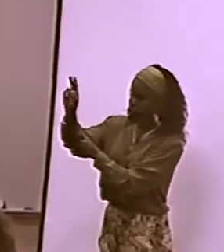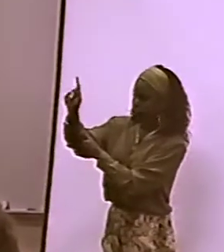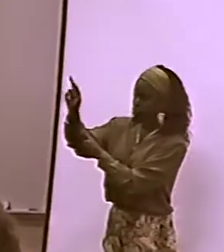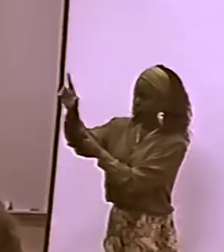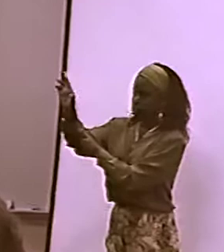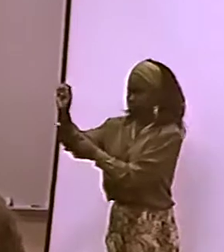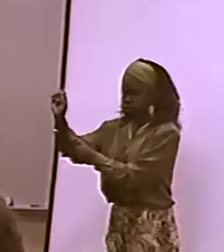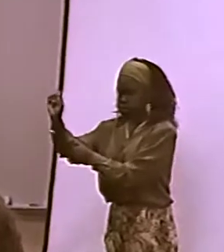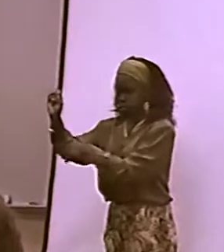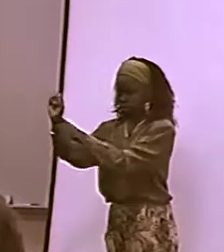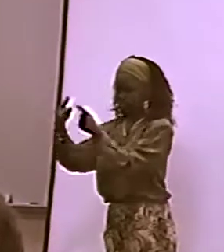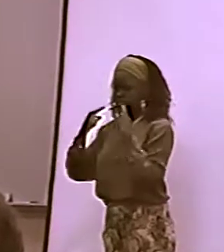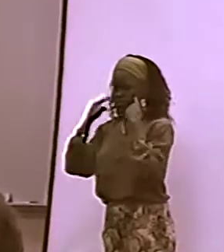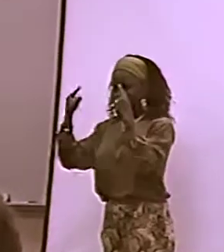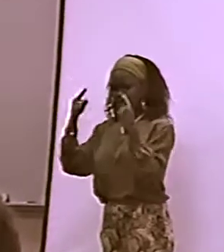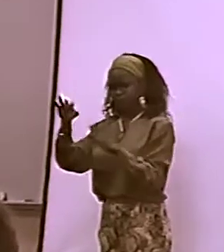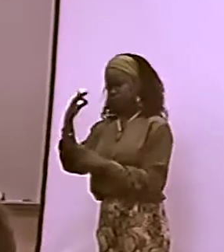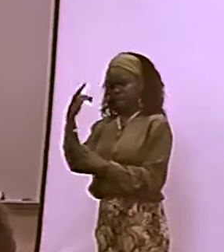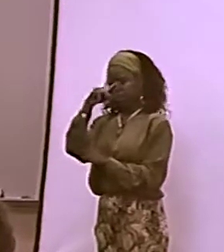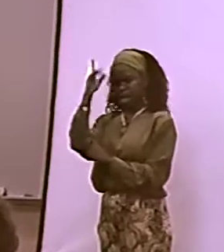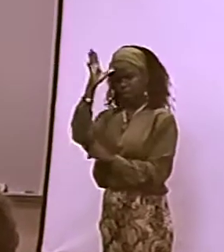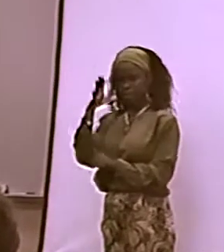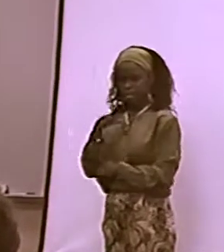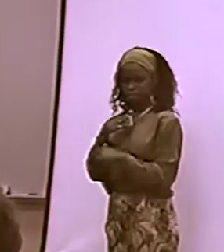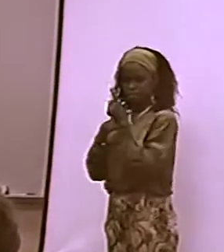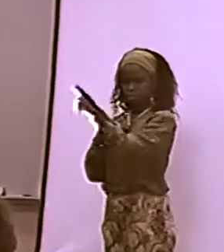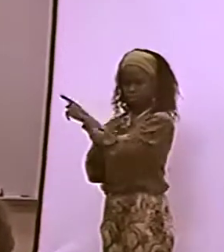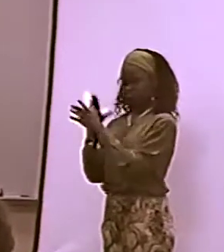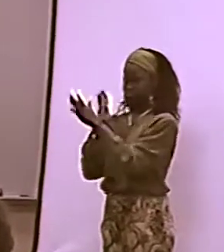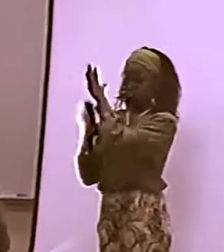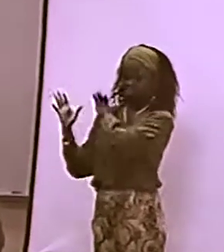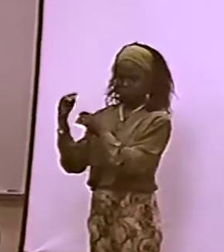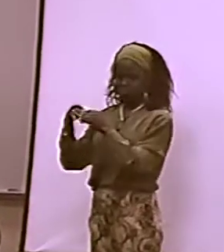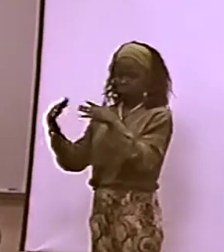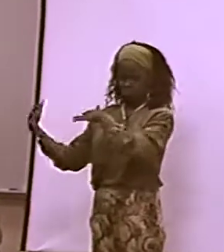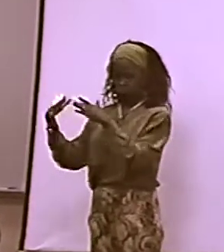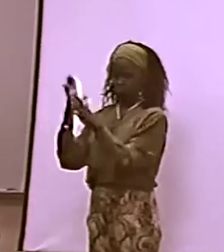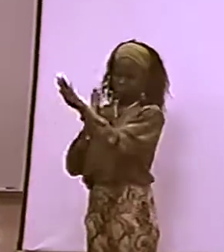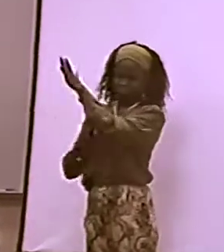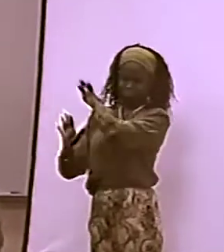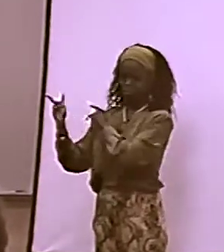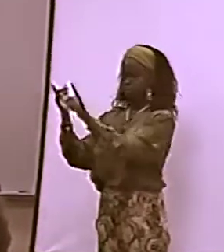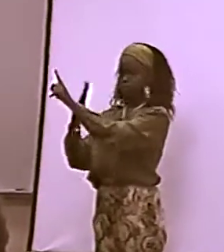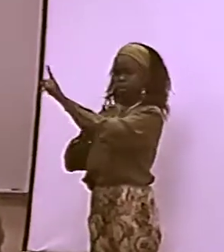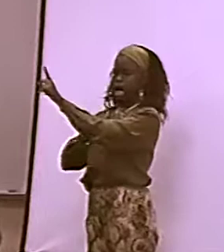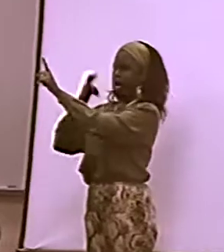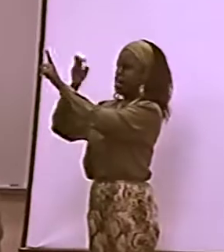THE FIRST IS TOUSSAINT LOUVERTURE, WHO WAS A VERY FAMOUS FRENCH BLACK MAN